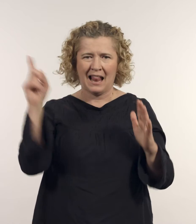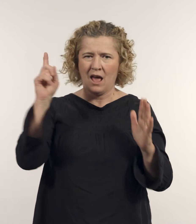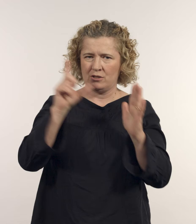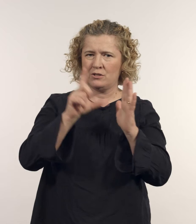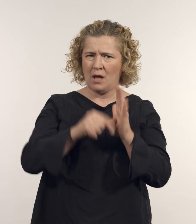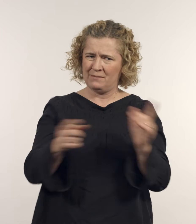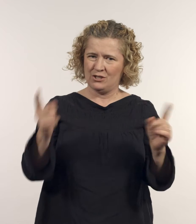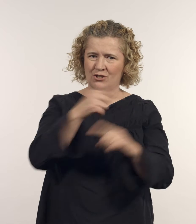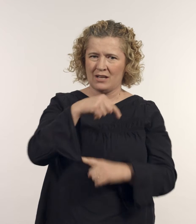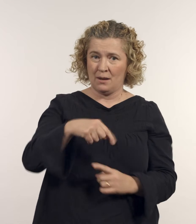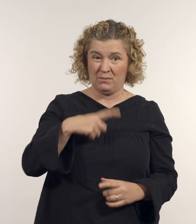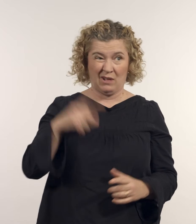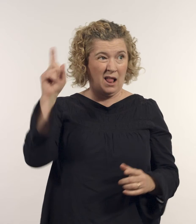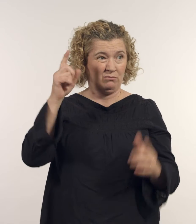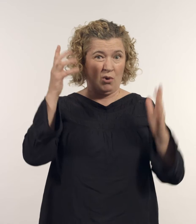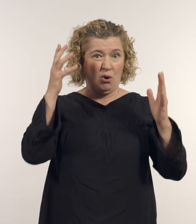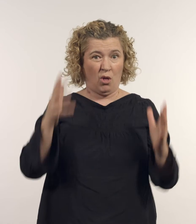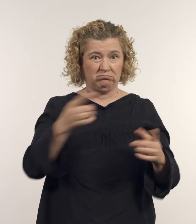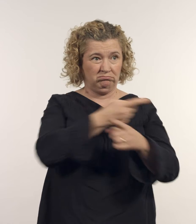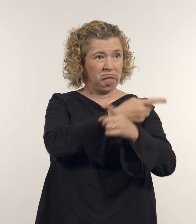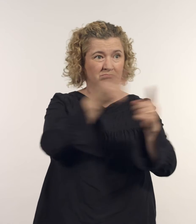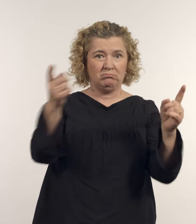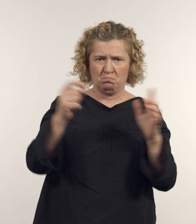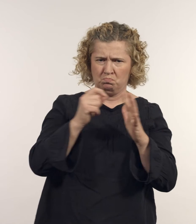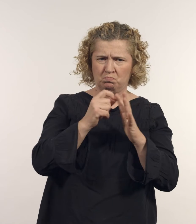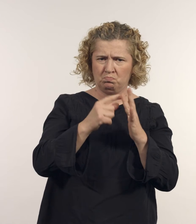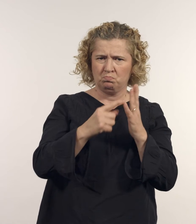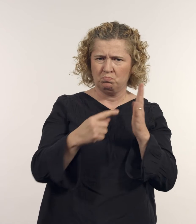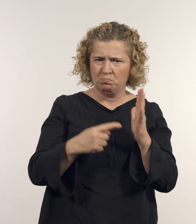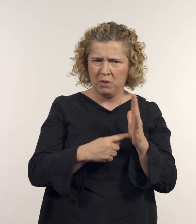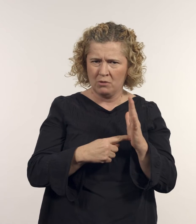‘I thought it was time to change this, because there seems to be a lot of pouting going on at the moment.